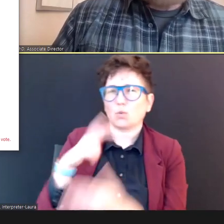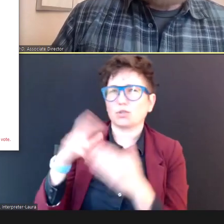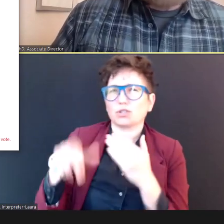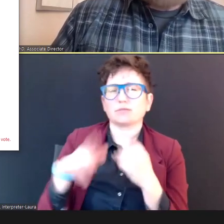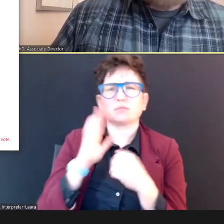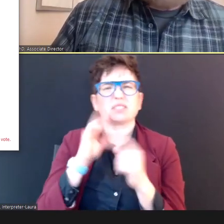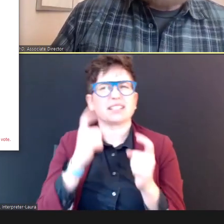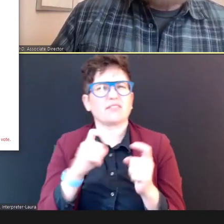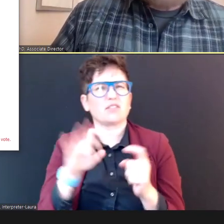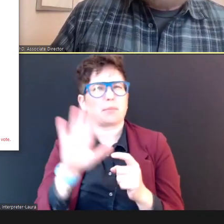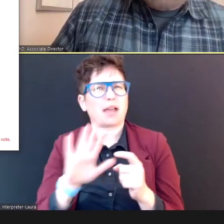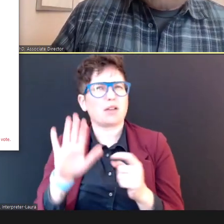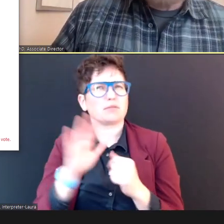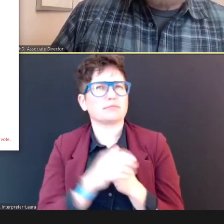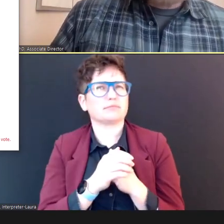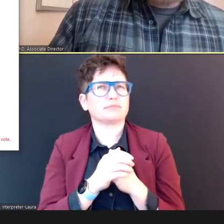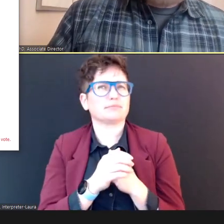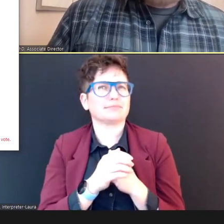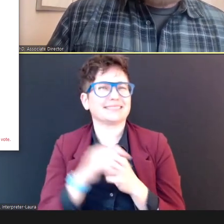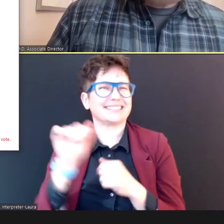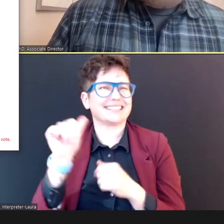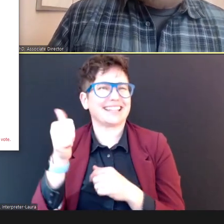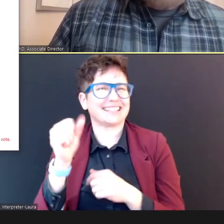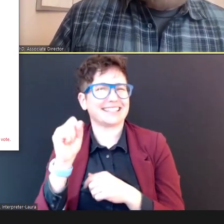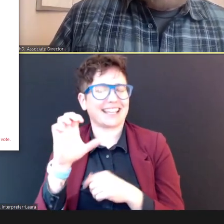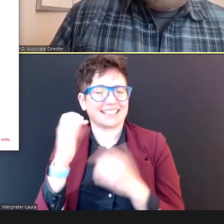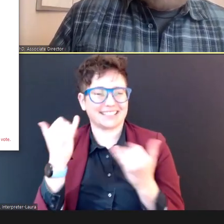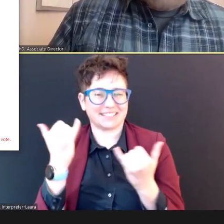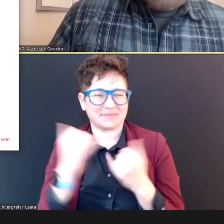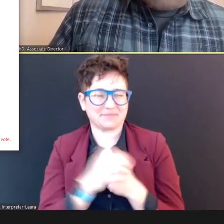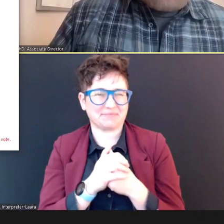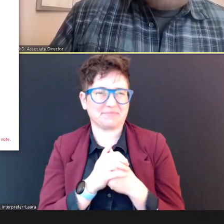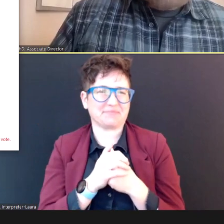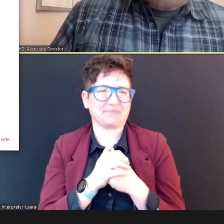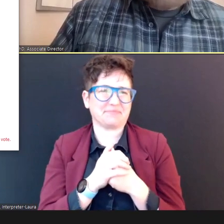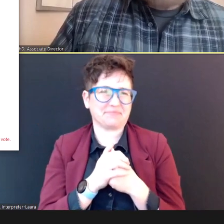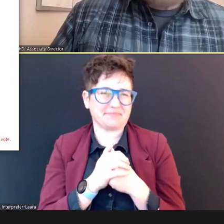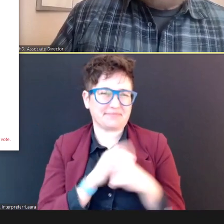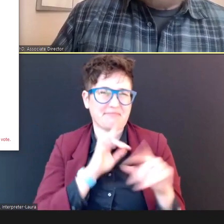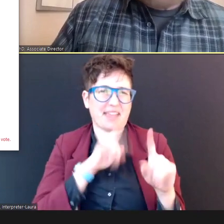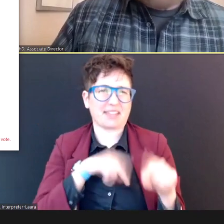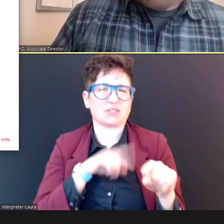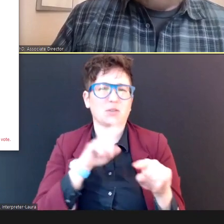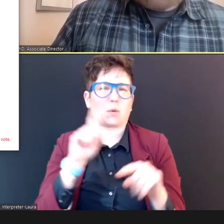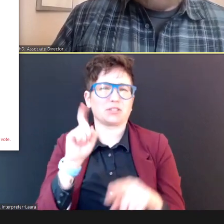We'll give you about ten seconds more, to answer this question.